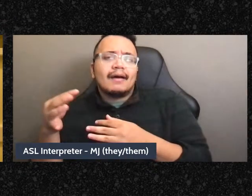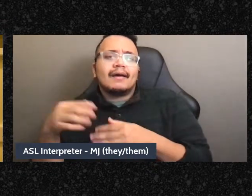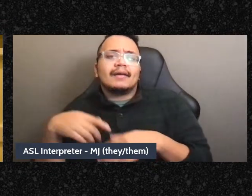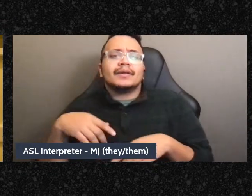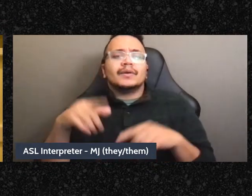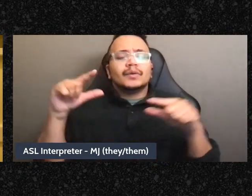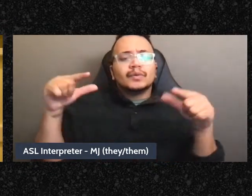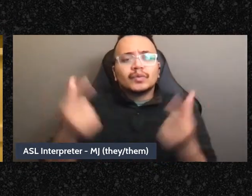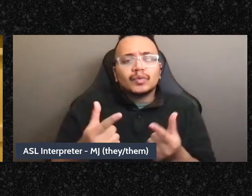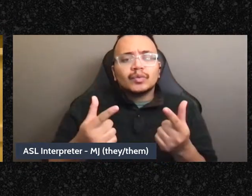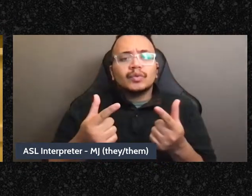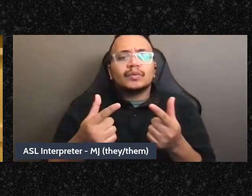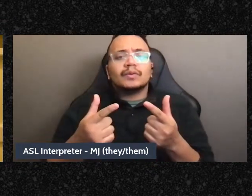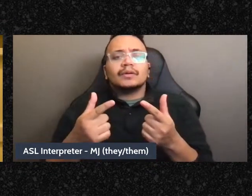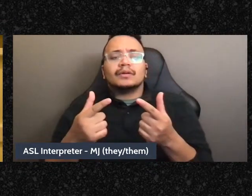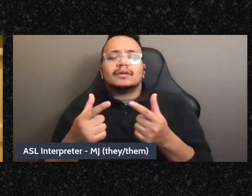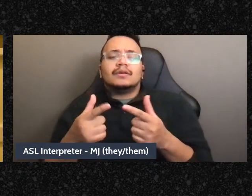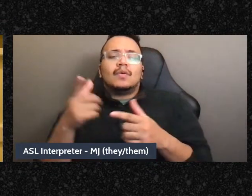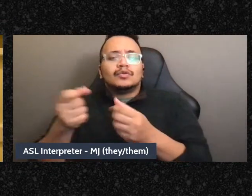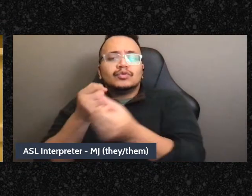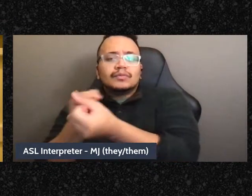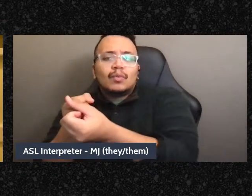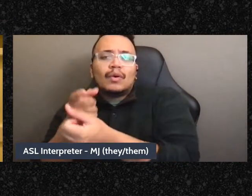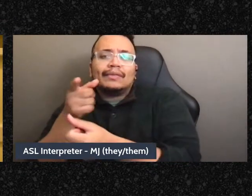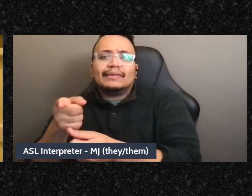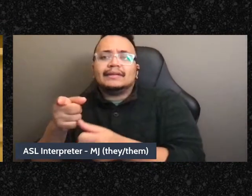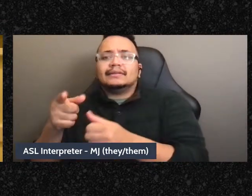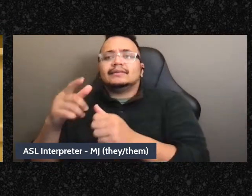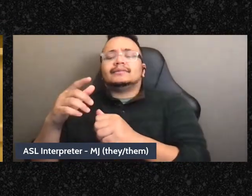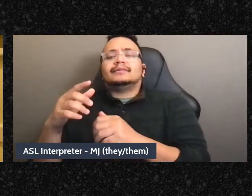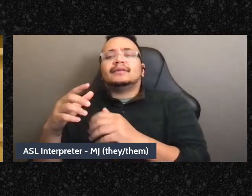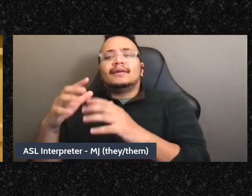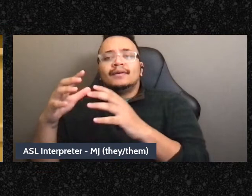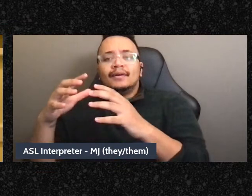wants to take a stand about-about abolition or whatever, like, that's happening in group process.